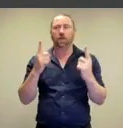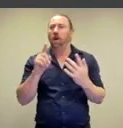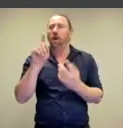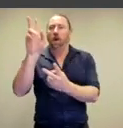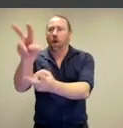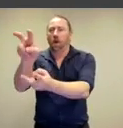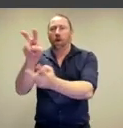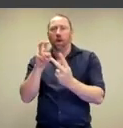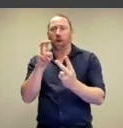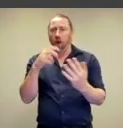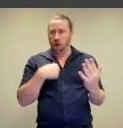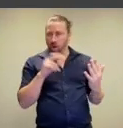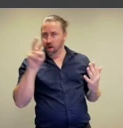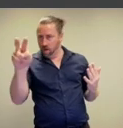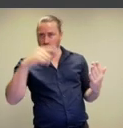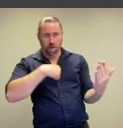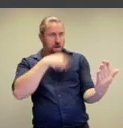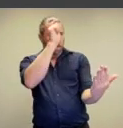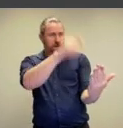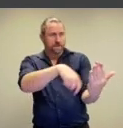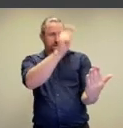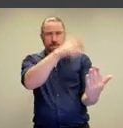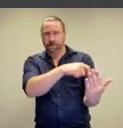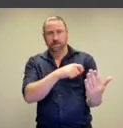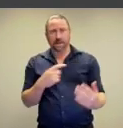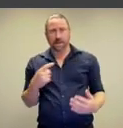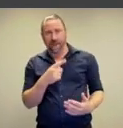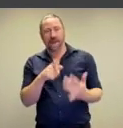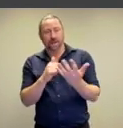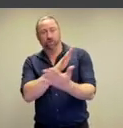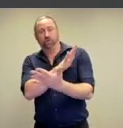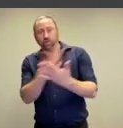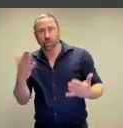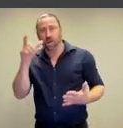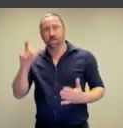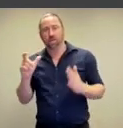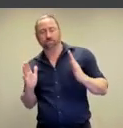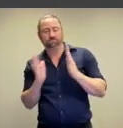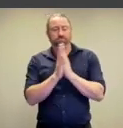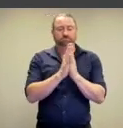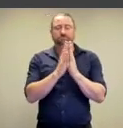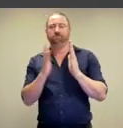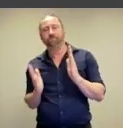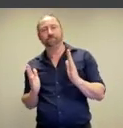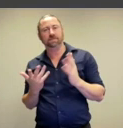the paintbrush which mimics or